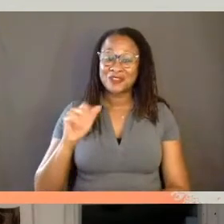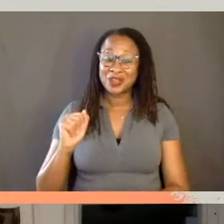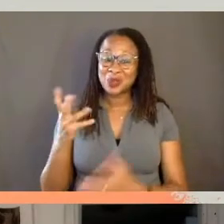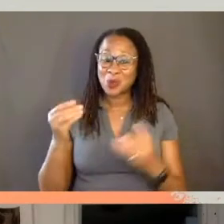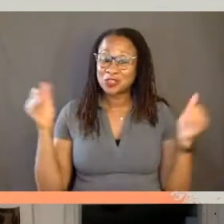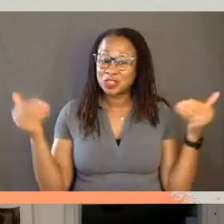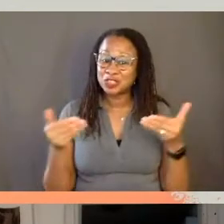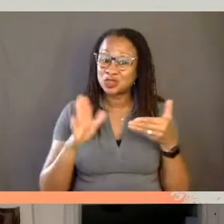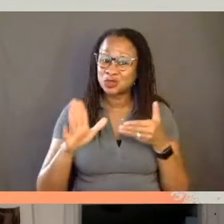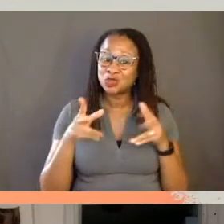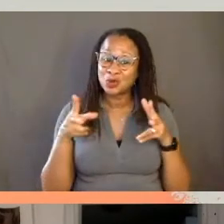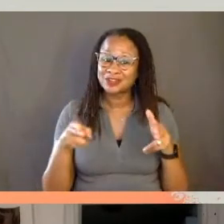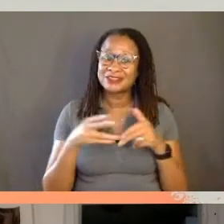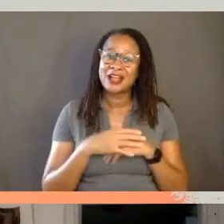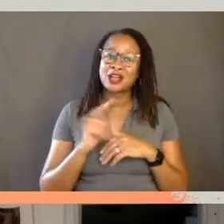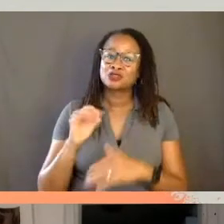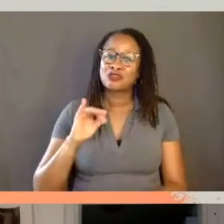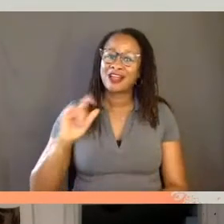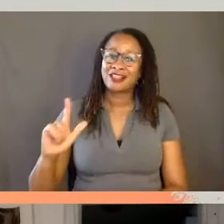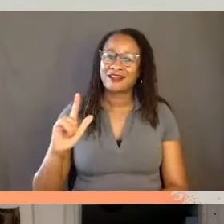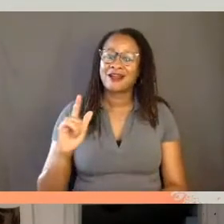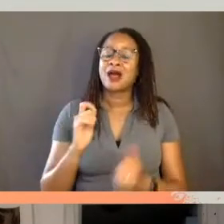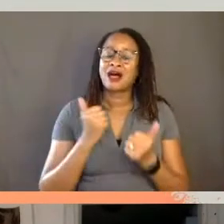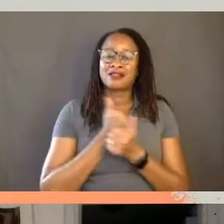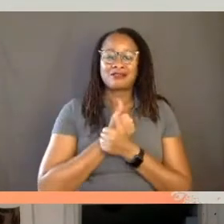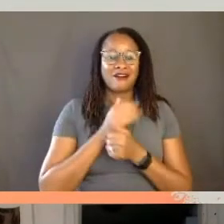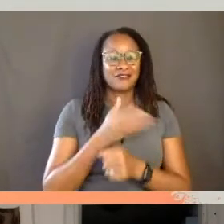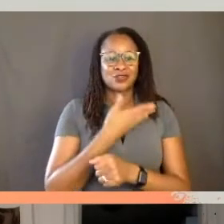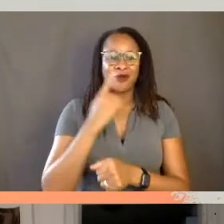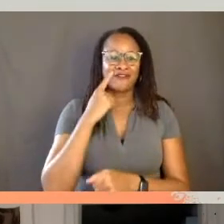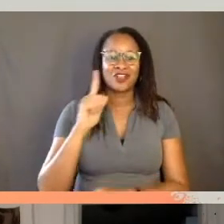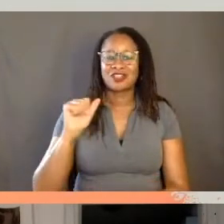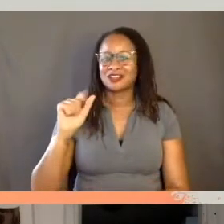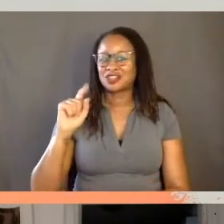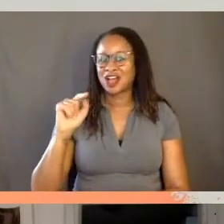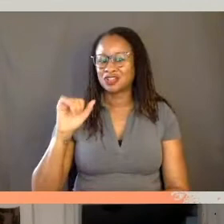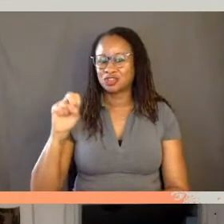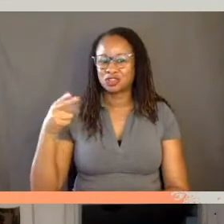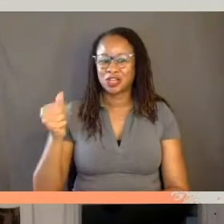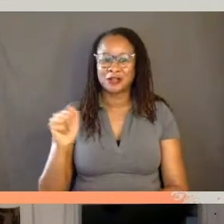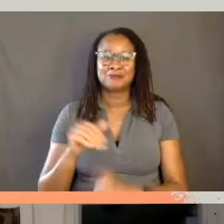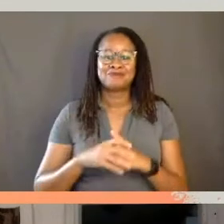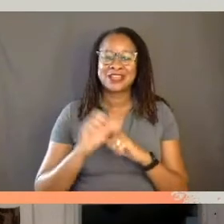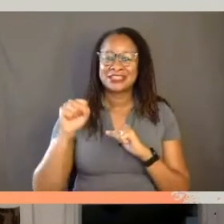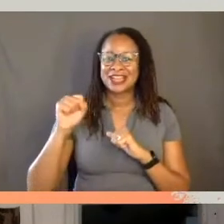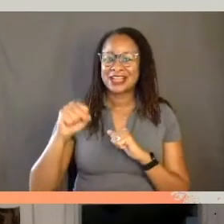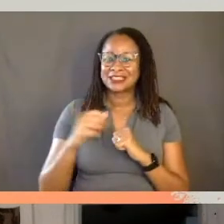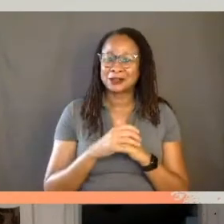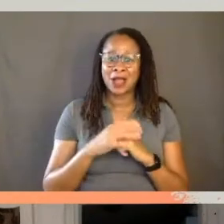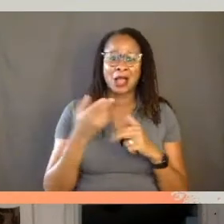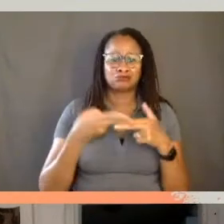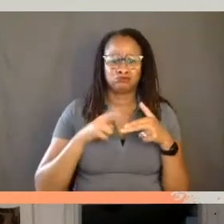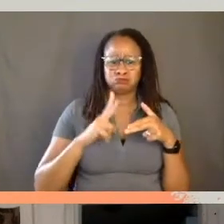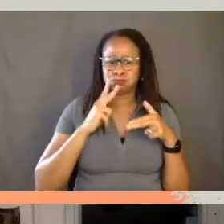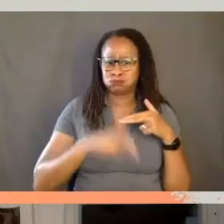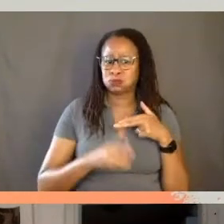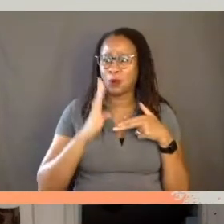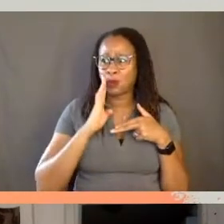the trailer we're going to watch, Love Song For Latasha. Yes, thank you so much Sonia, I'll keep this short and just saying that,